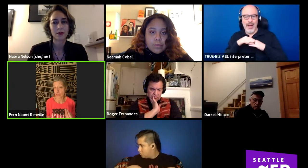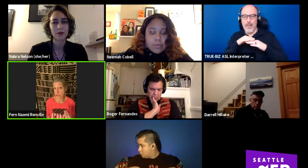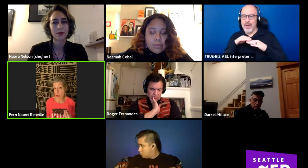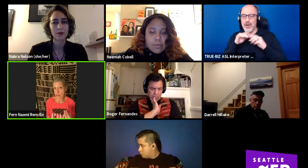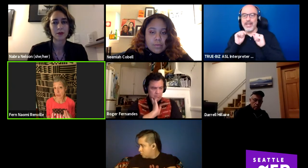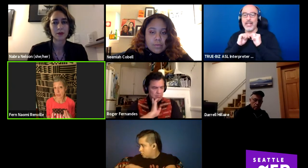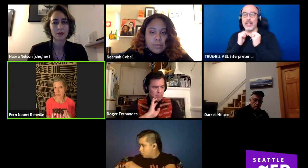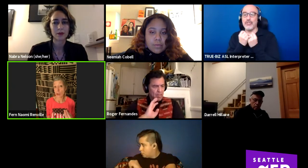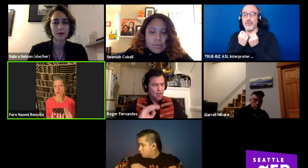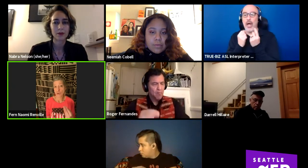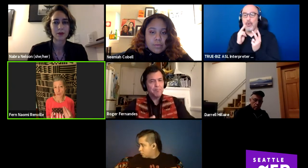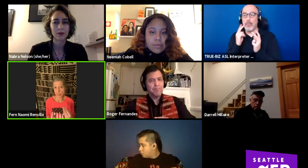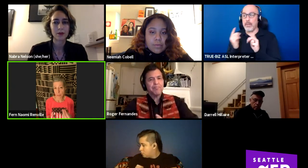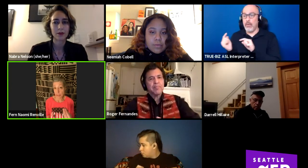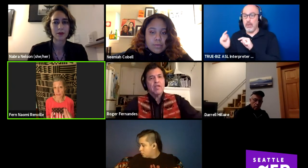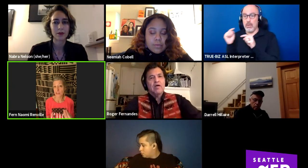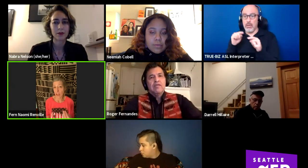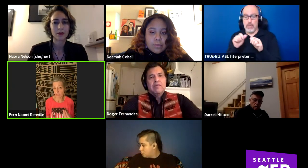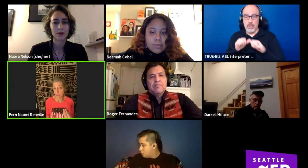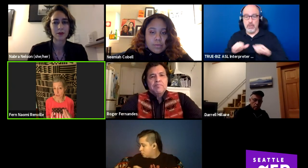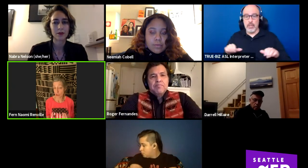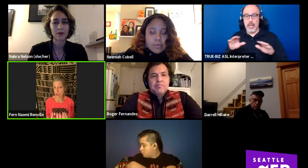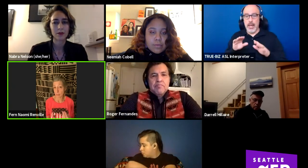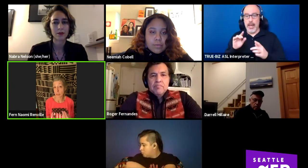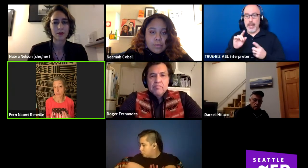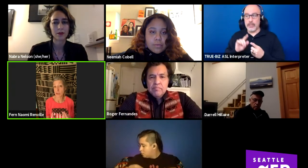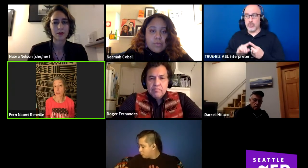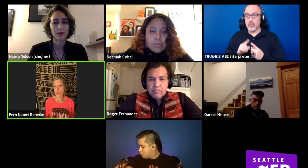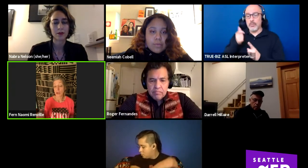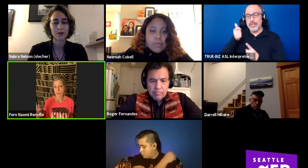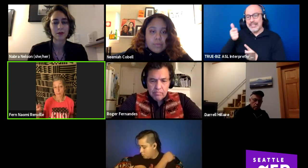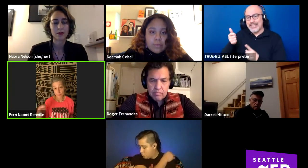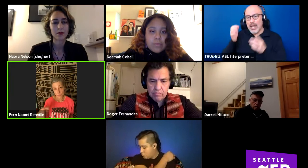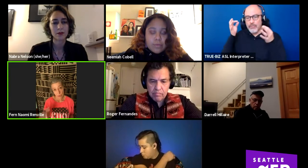on this continent to be the self-determined arbitrators